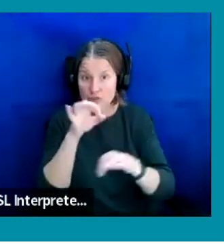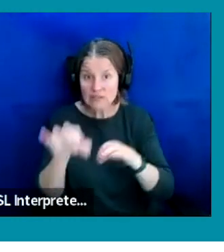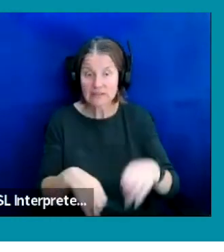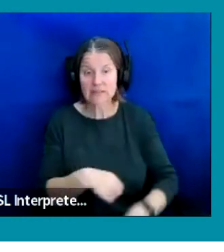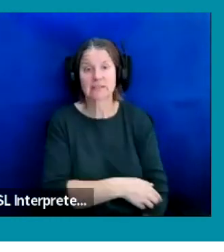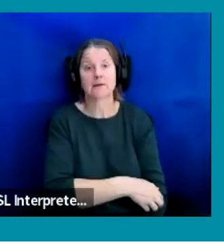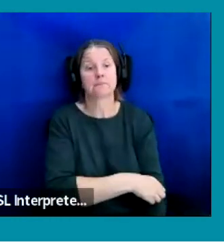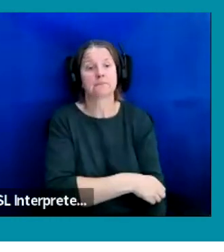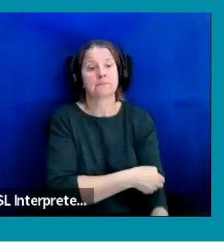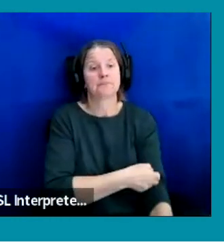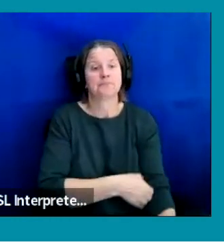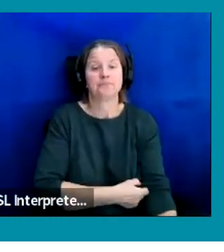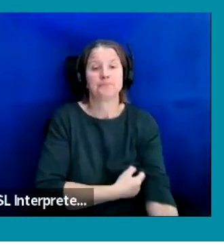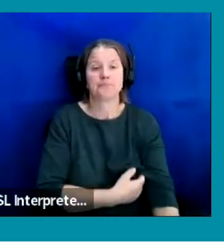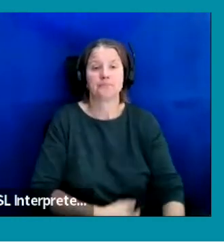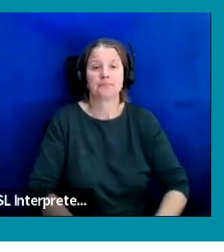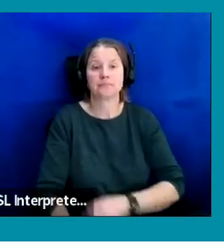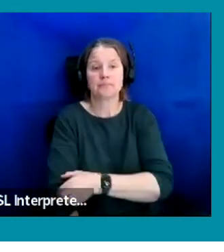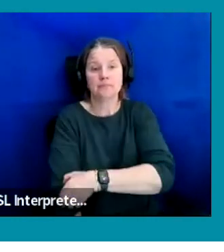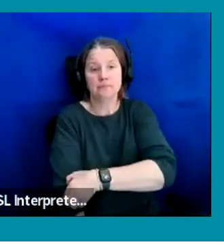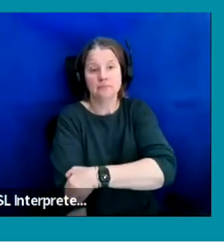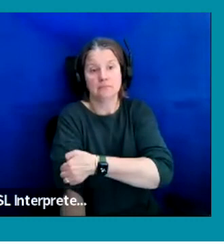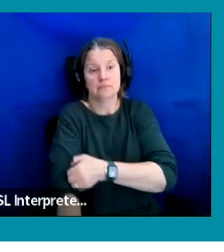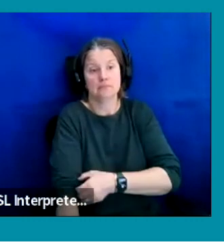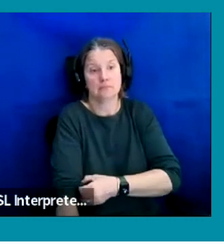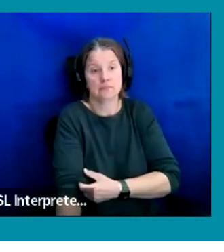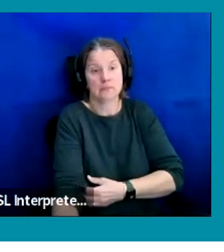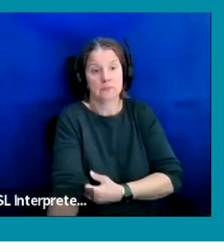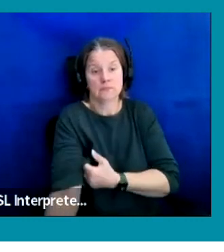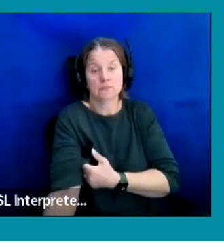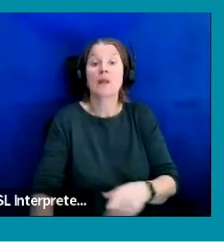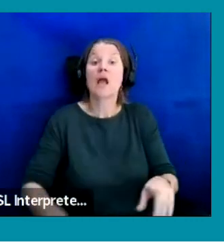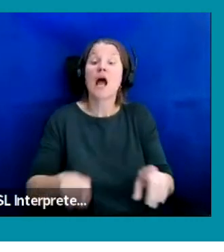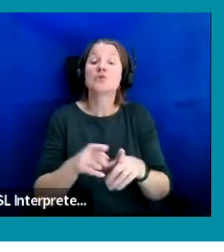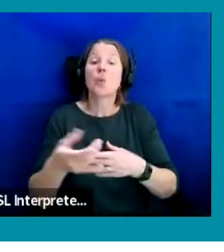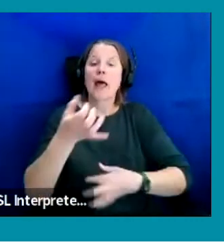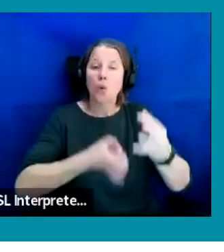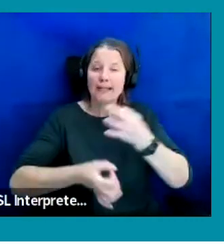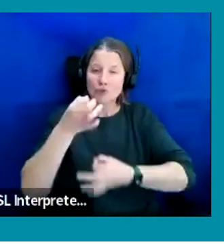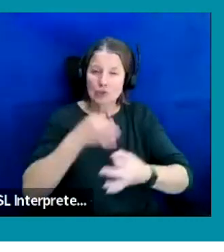Thank you. Yeah, I believe Arthur, there's also some questions around the guaranteed interview,